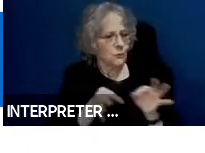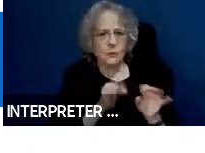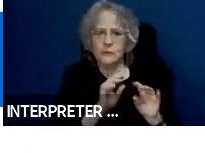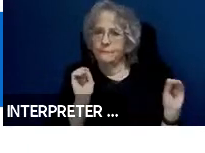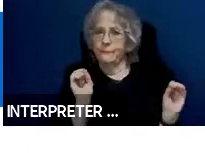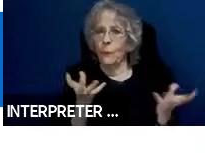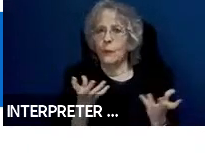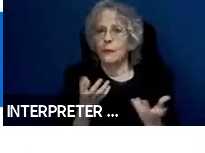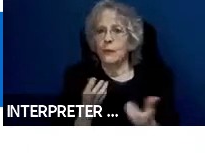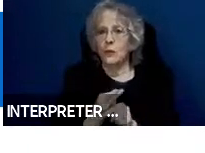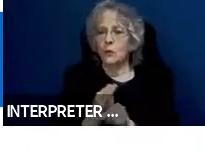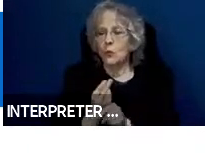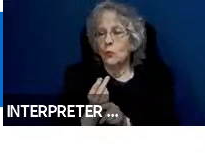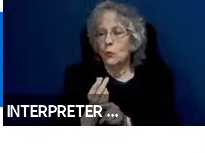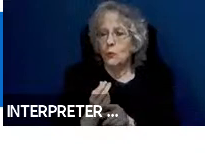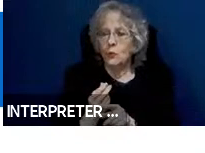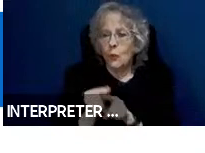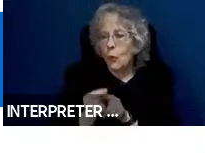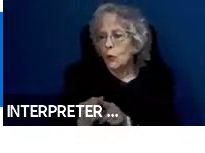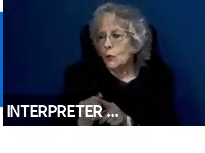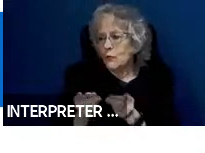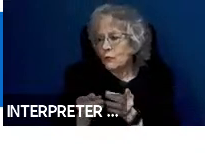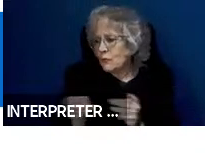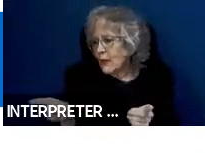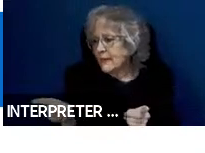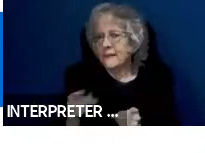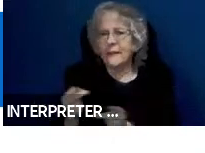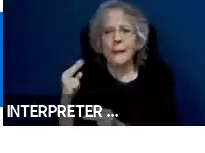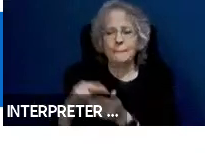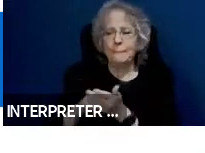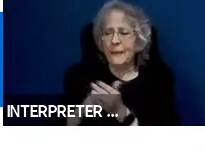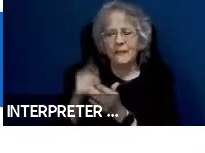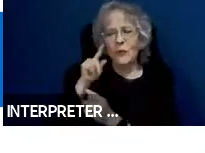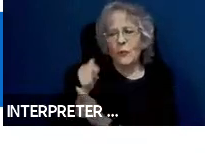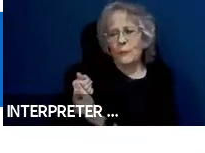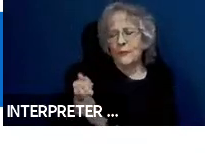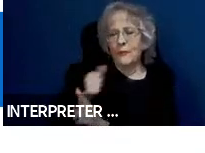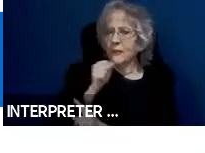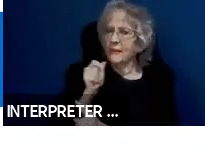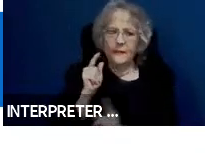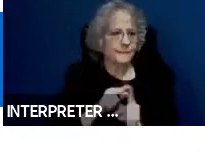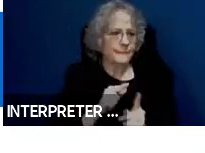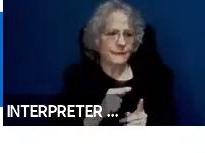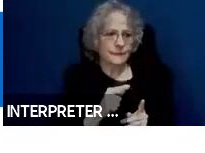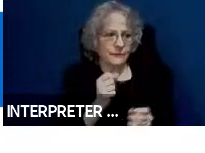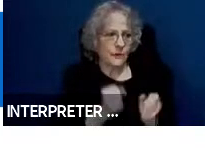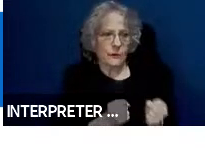that are only meaningful to themselves and not to this autonomous vehicle. It may be that it is